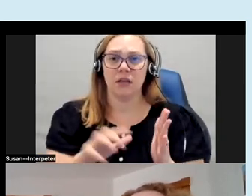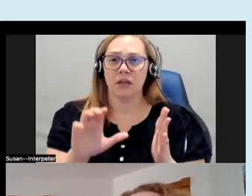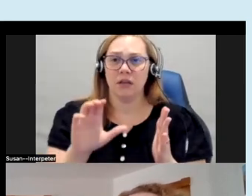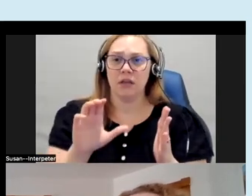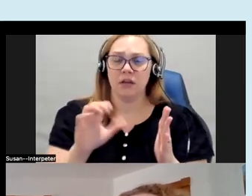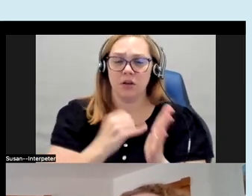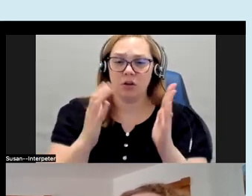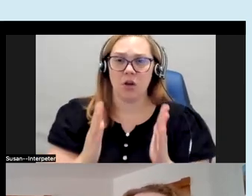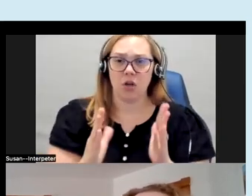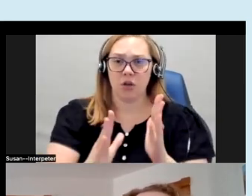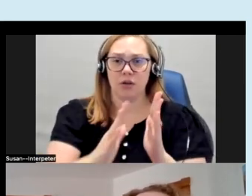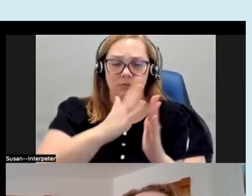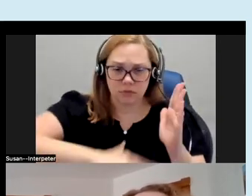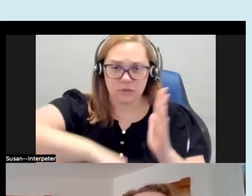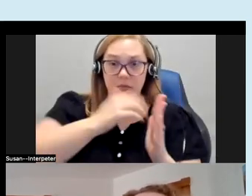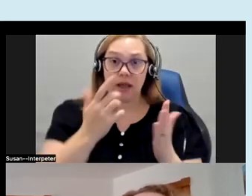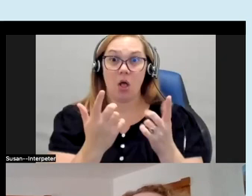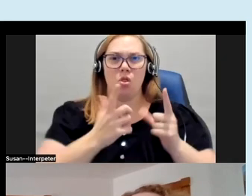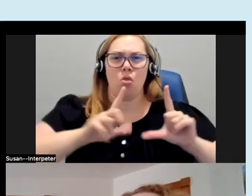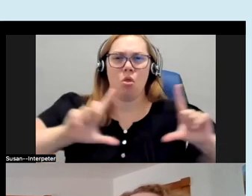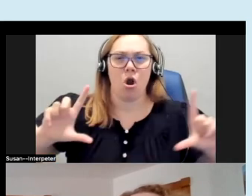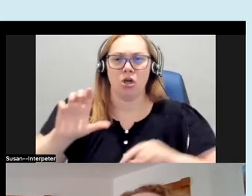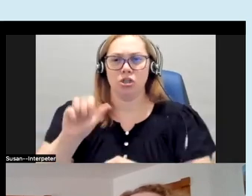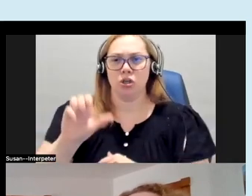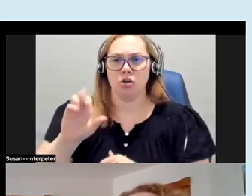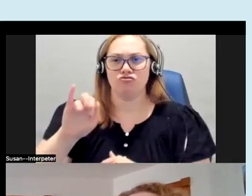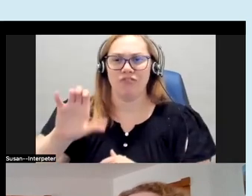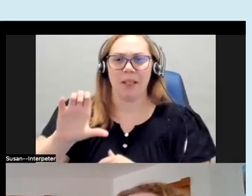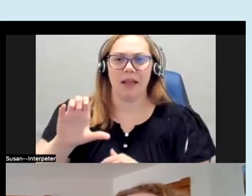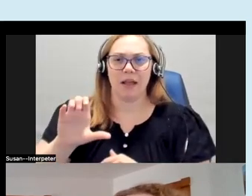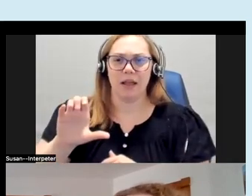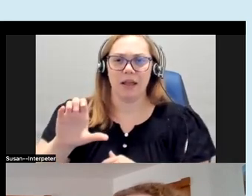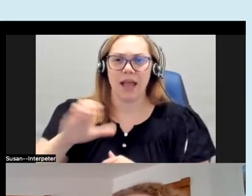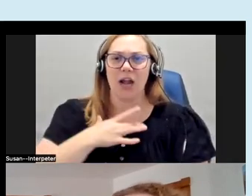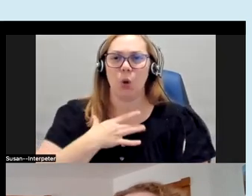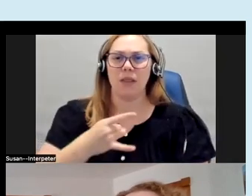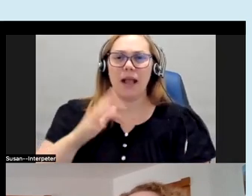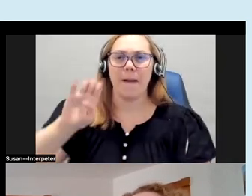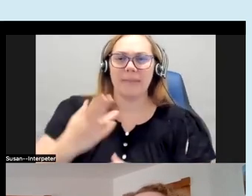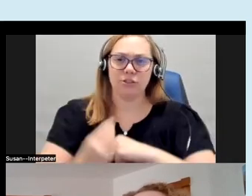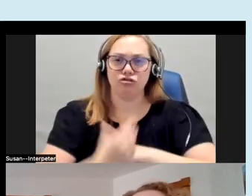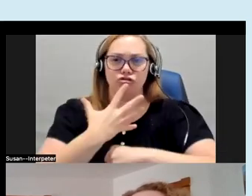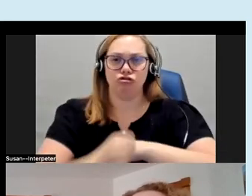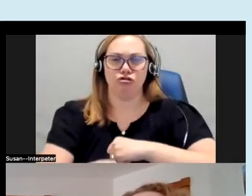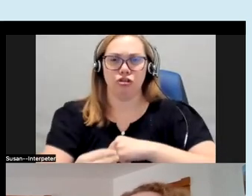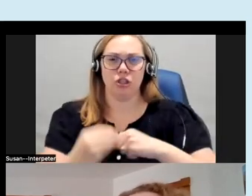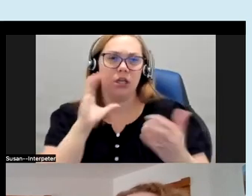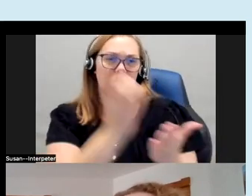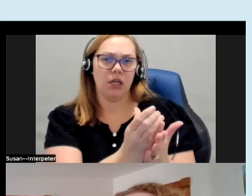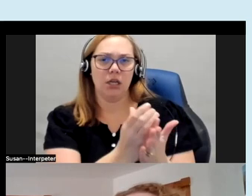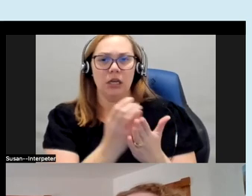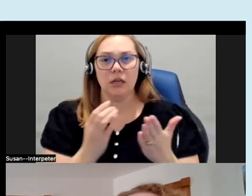large scale acrylic paintings and you like to do beach scenes you don't necessarily